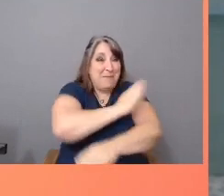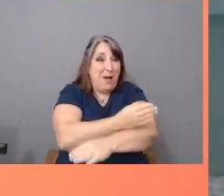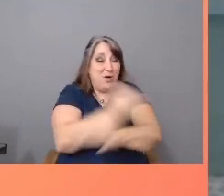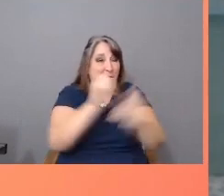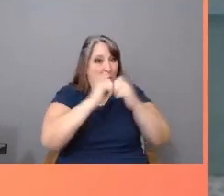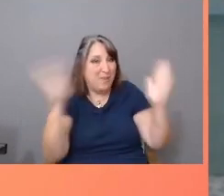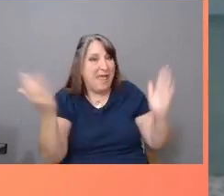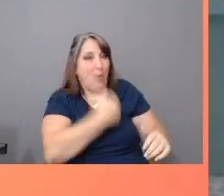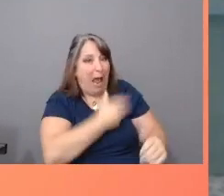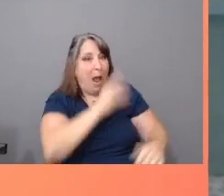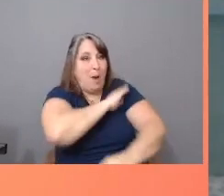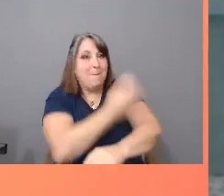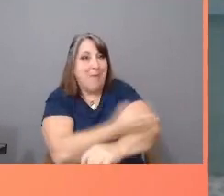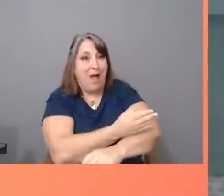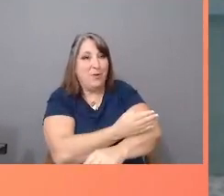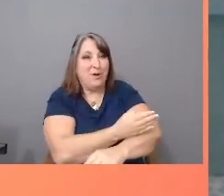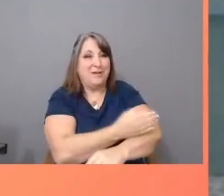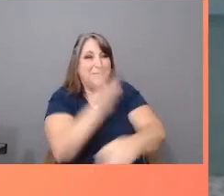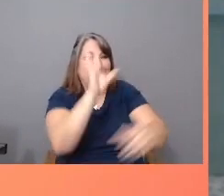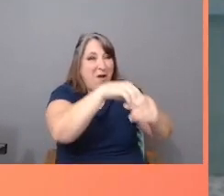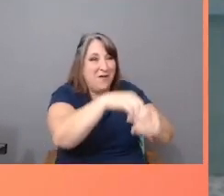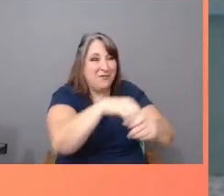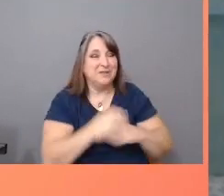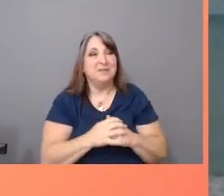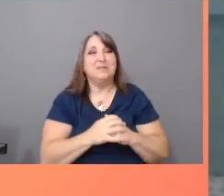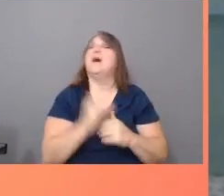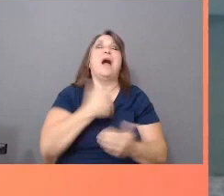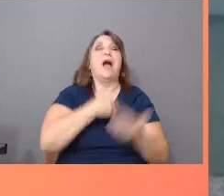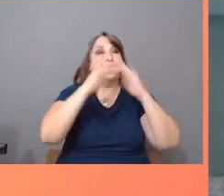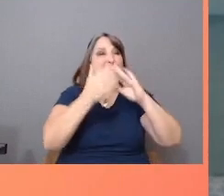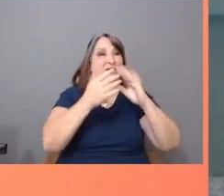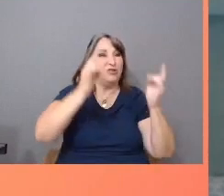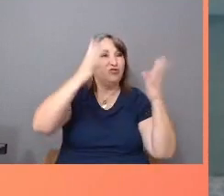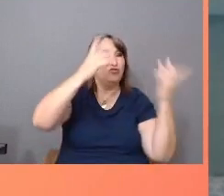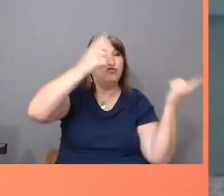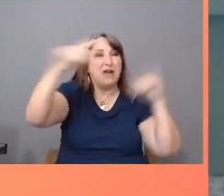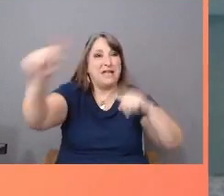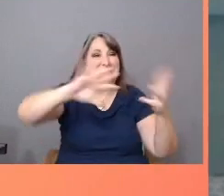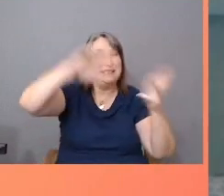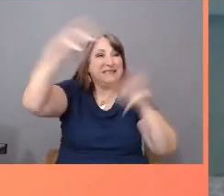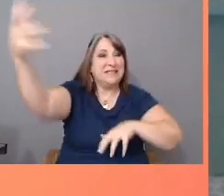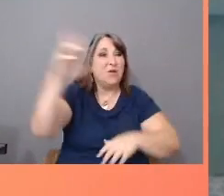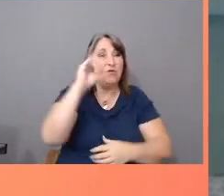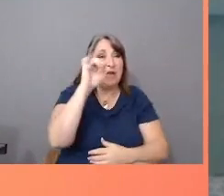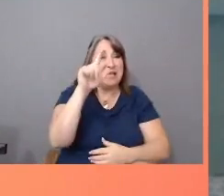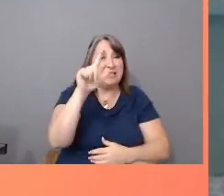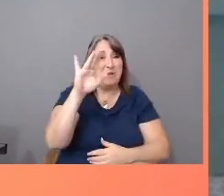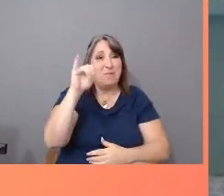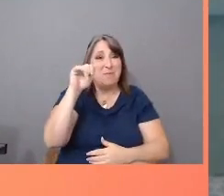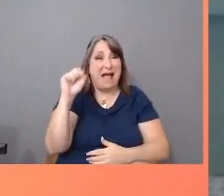Our communities are in crisis. Racial bias in media cements the negative images of us